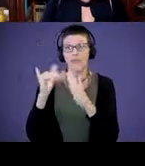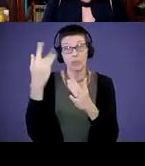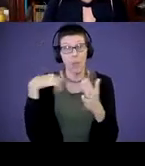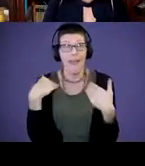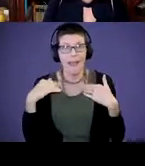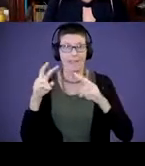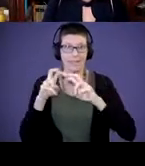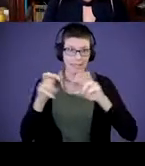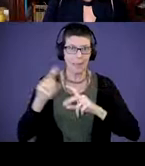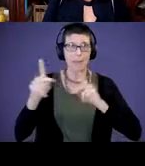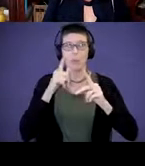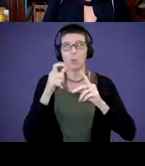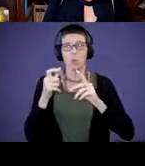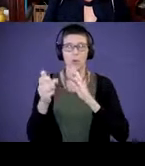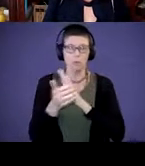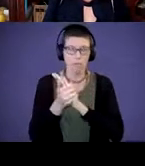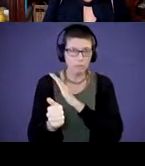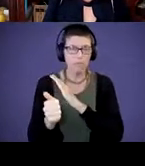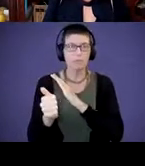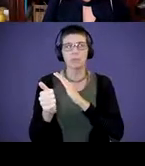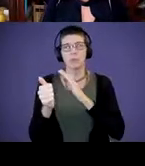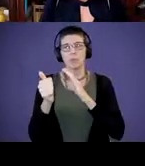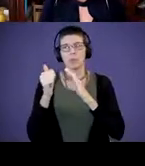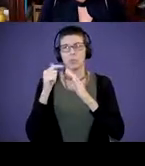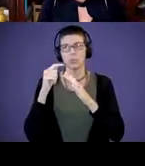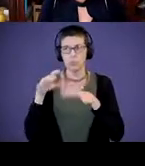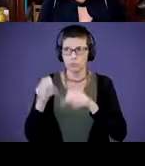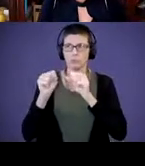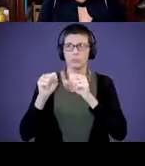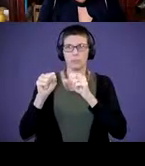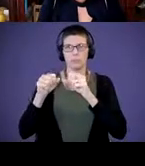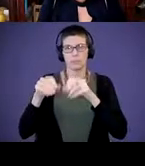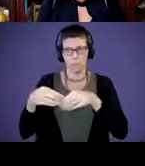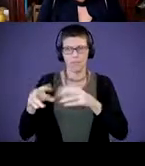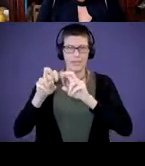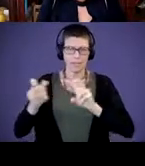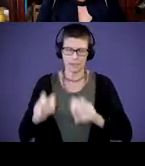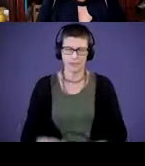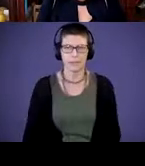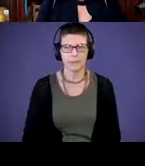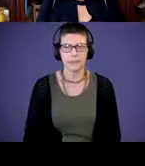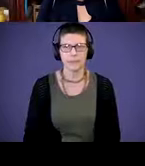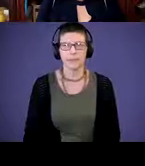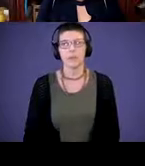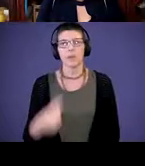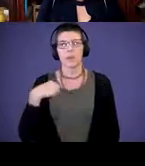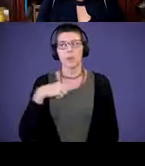skilled to professionally conduct those assessments. We need to understand that